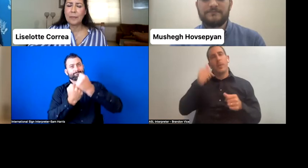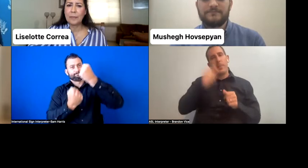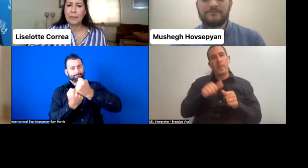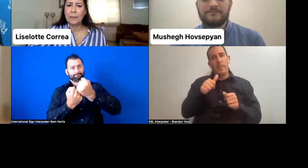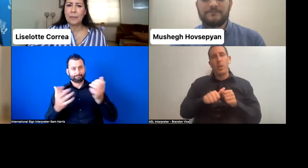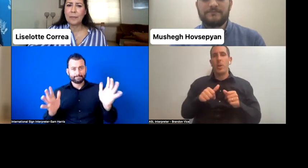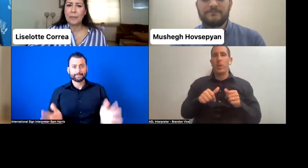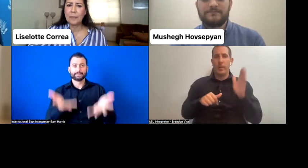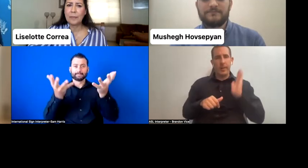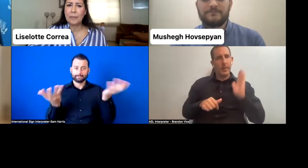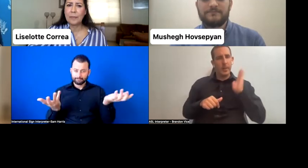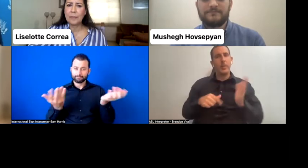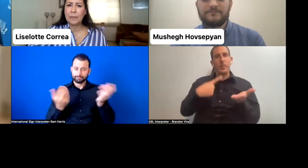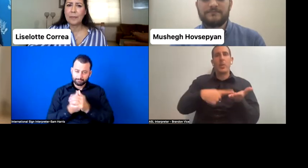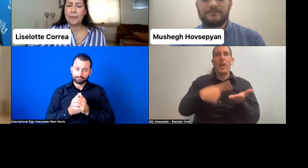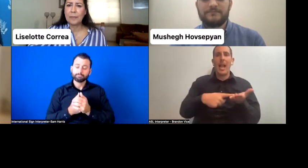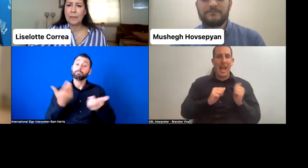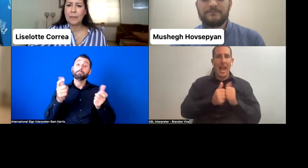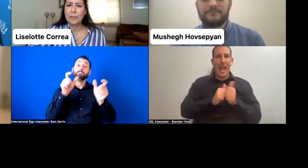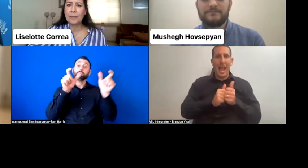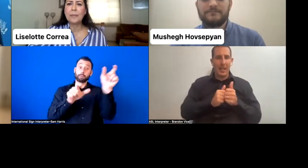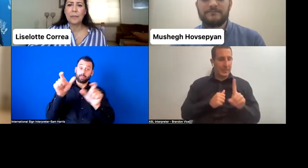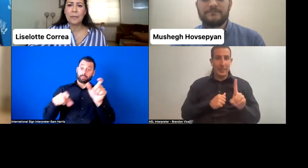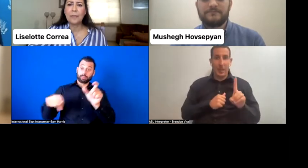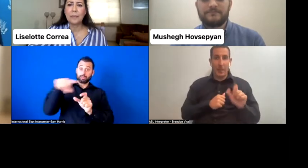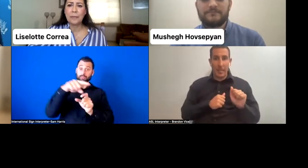people with disabilities can be marginalized even when they are trying to run for office.